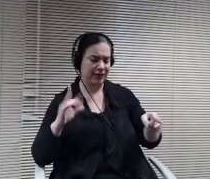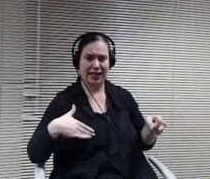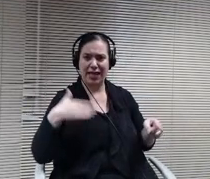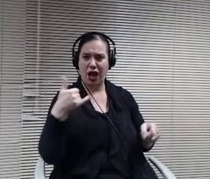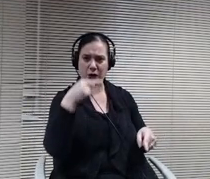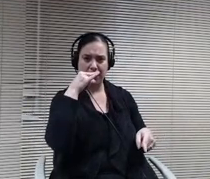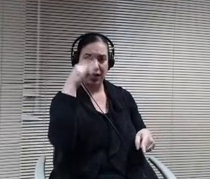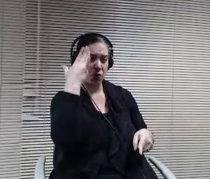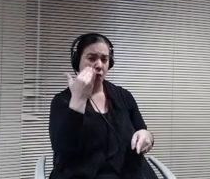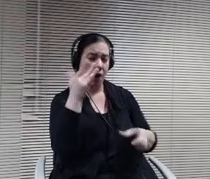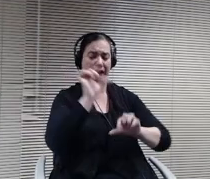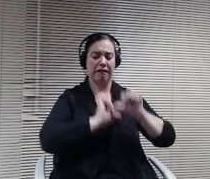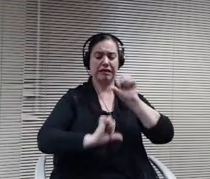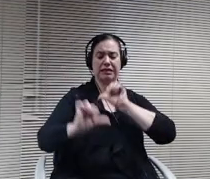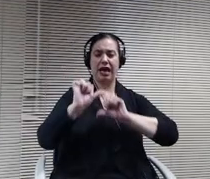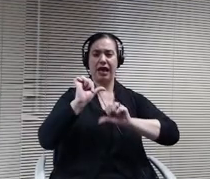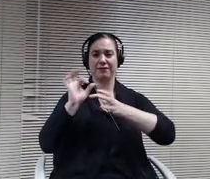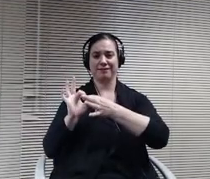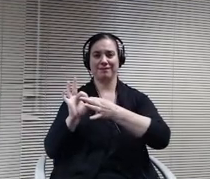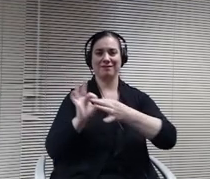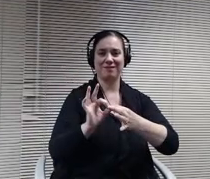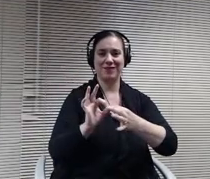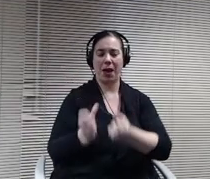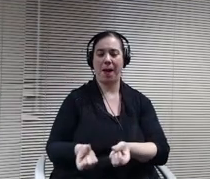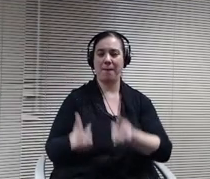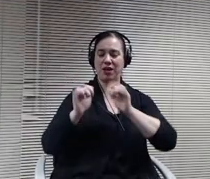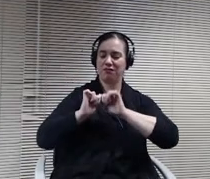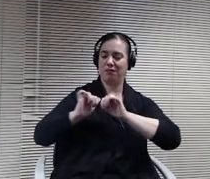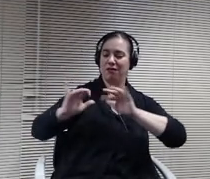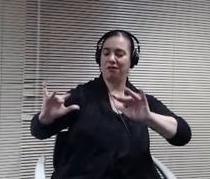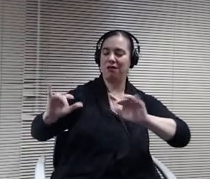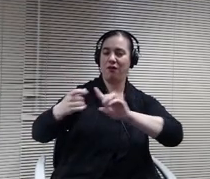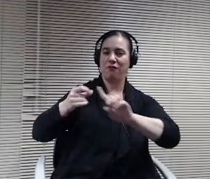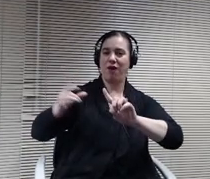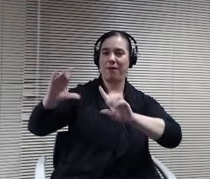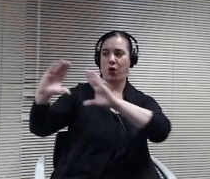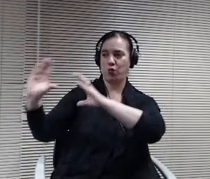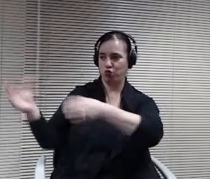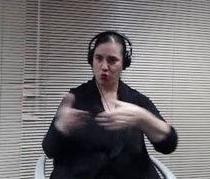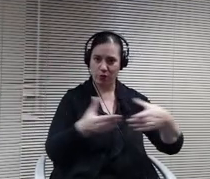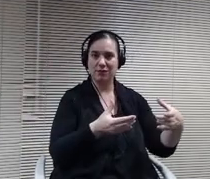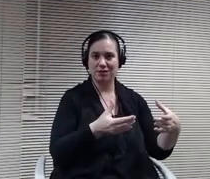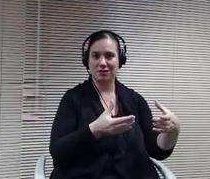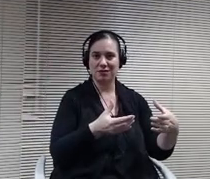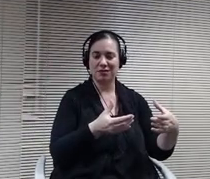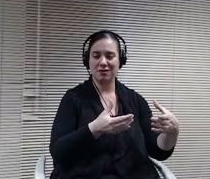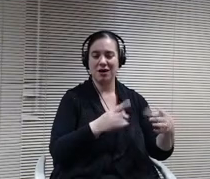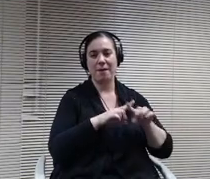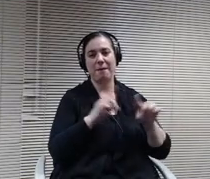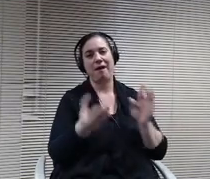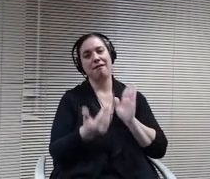there is from those respective groups. But you know, those are decisions that are being made at the state level.